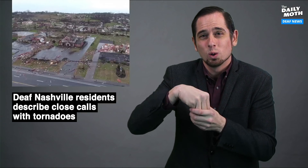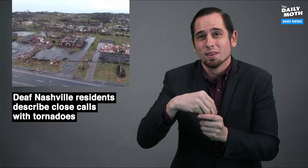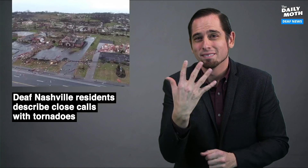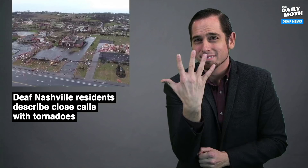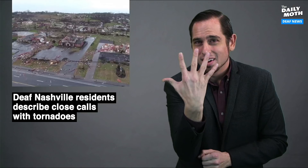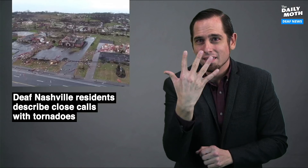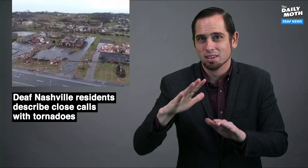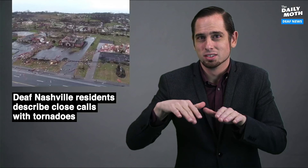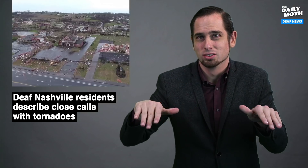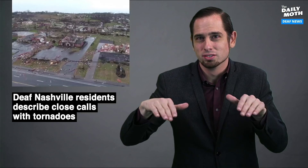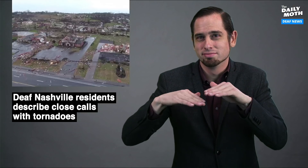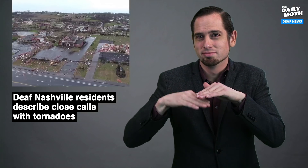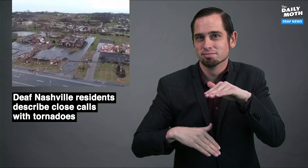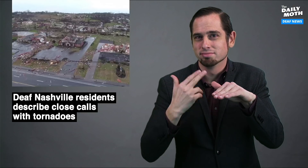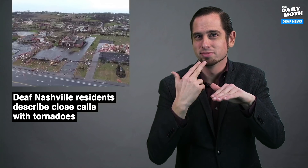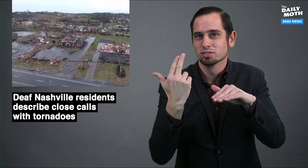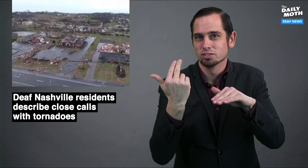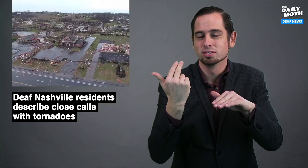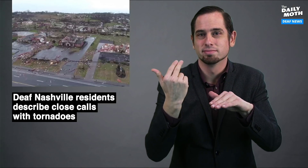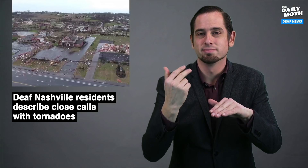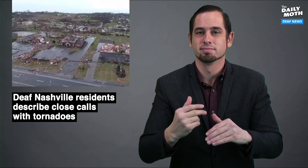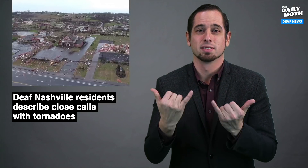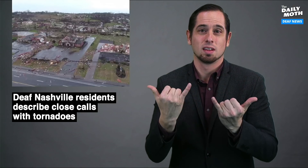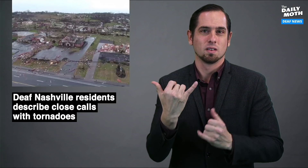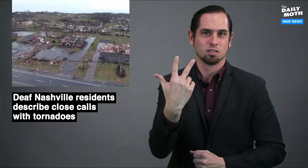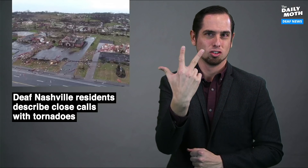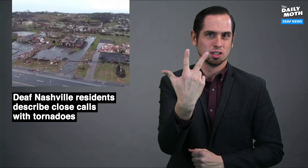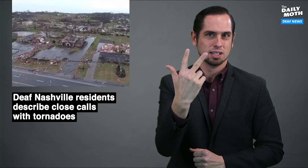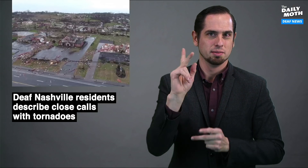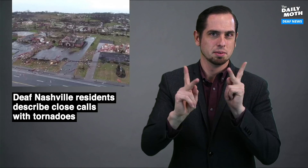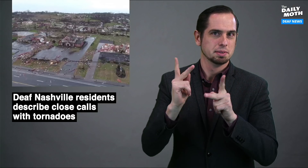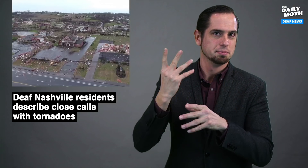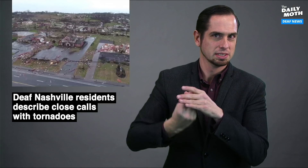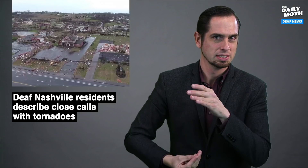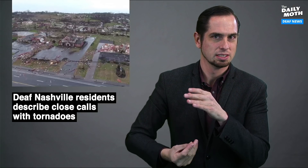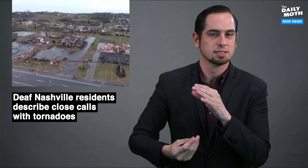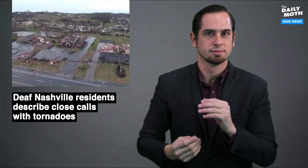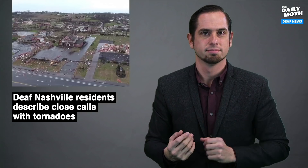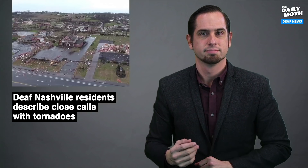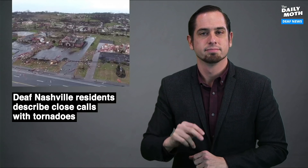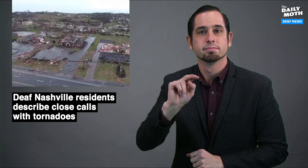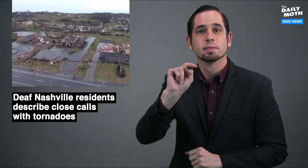including five children under the age of 13. There are three people who are missing.